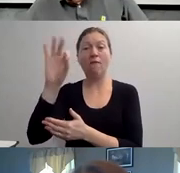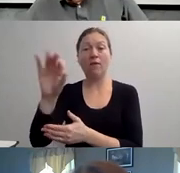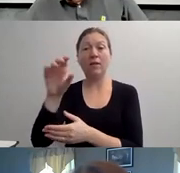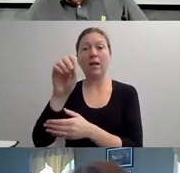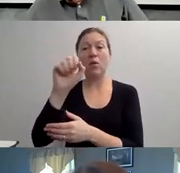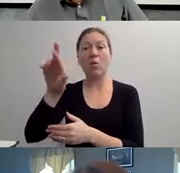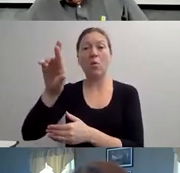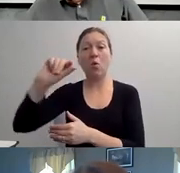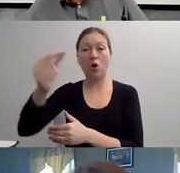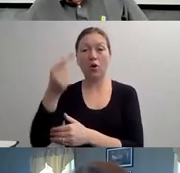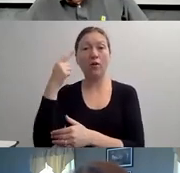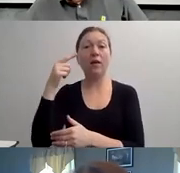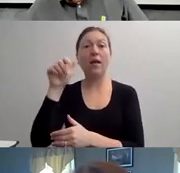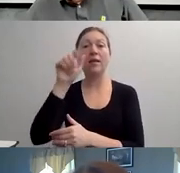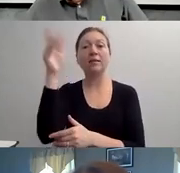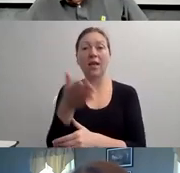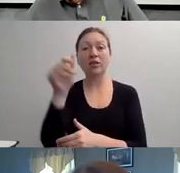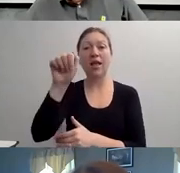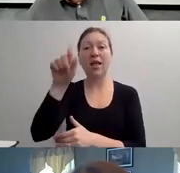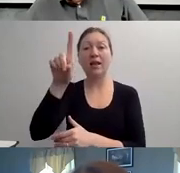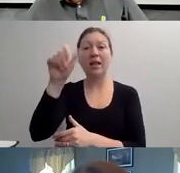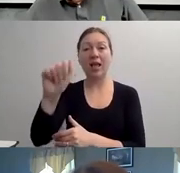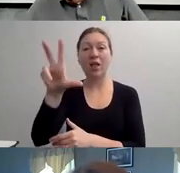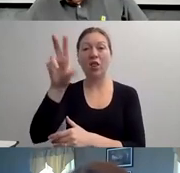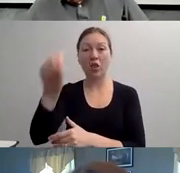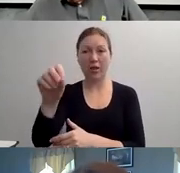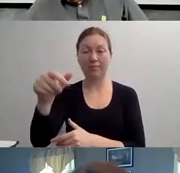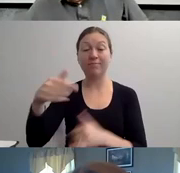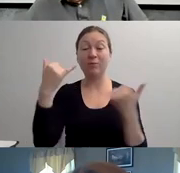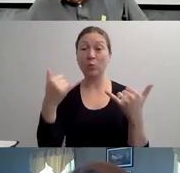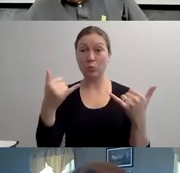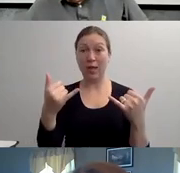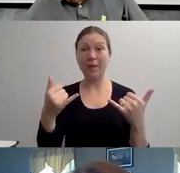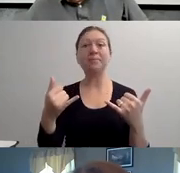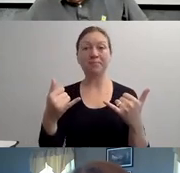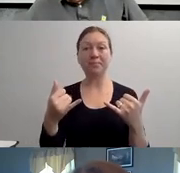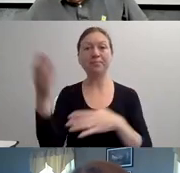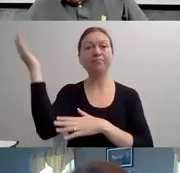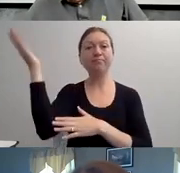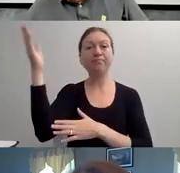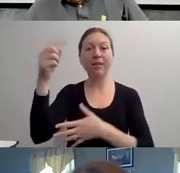HE JOINED THE STAFF AFTER MEETING OUR FOUNDER COLLEEN STARKLOFF IN 2003 AND HELPED FOUND